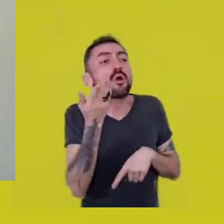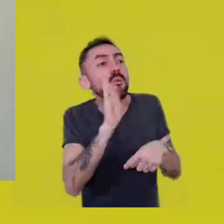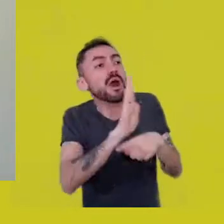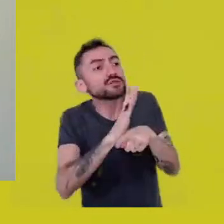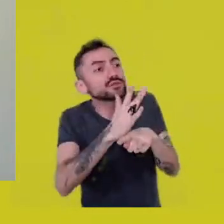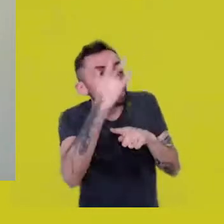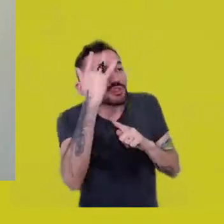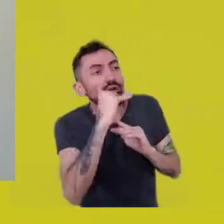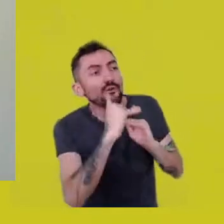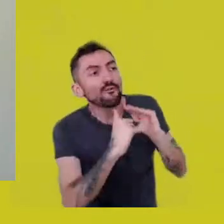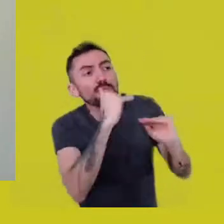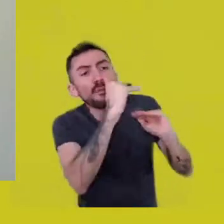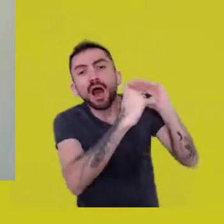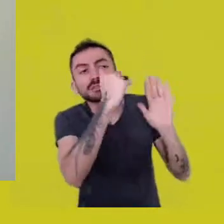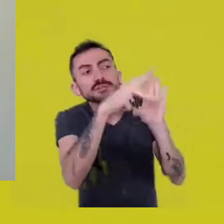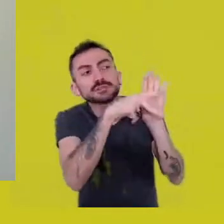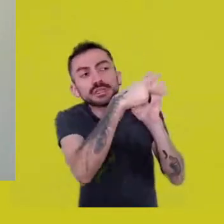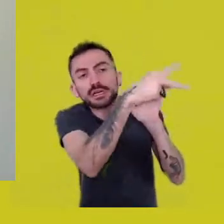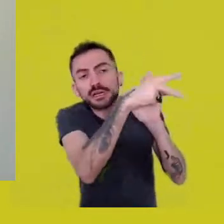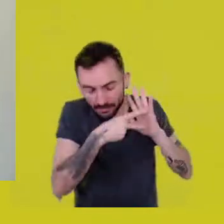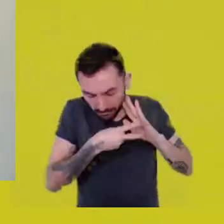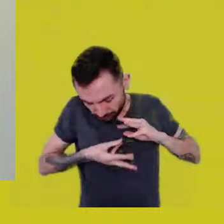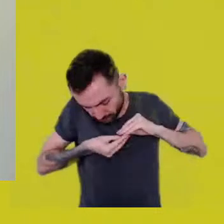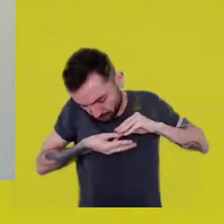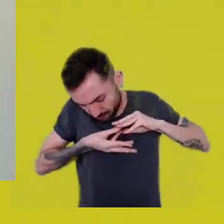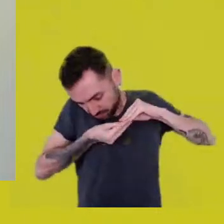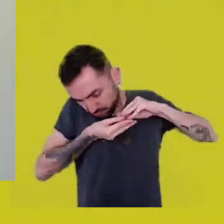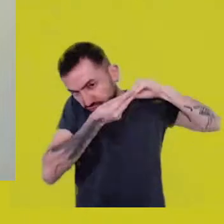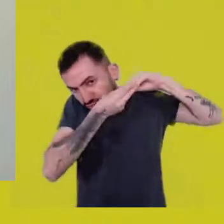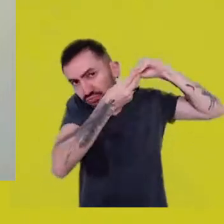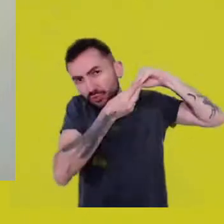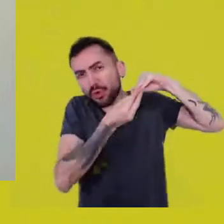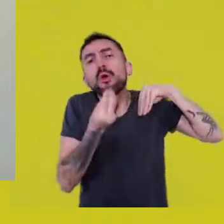How do we conceive ourselves as individuals?